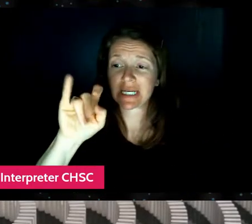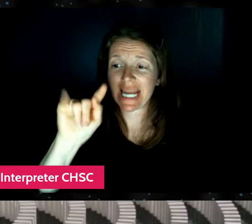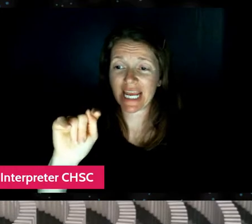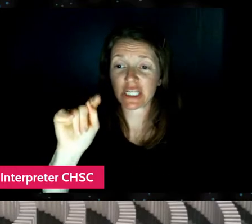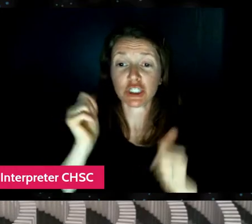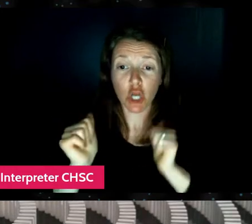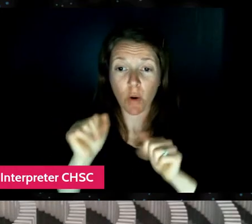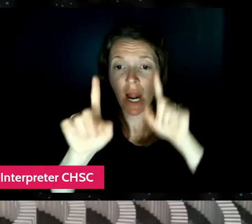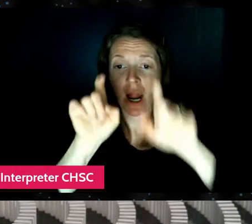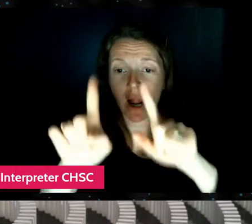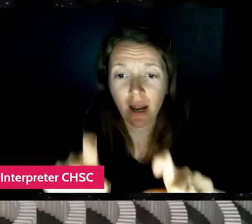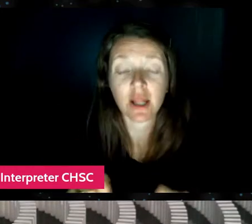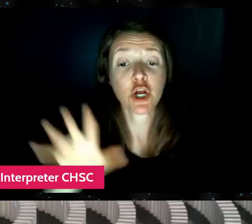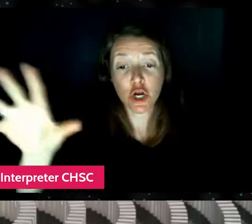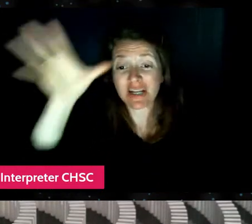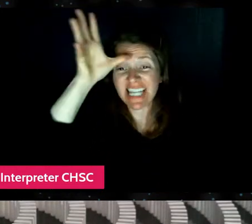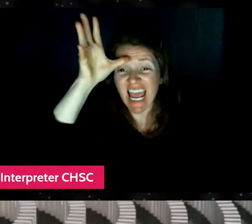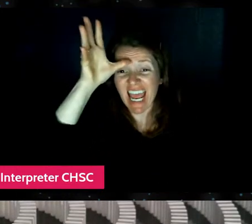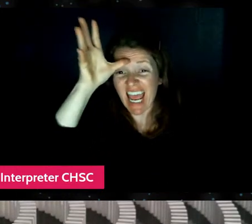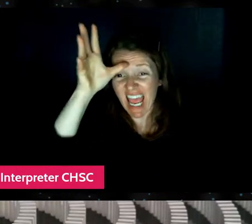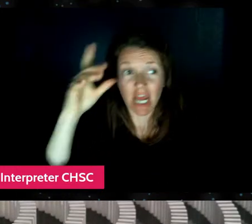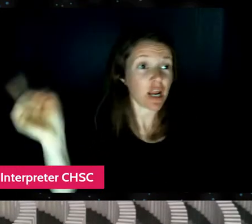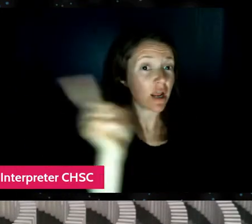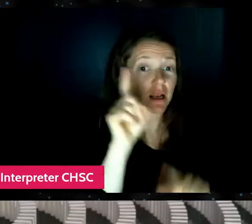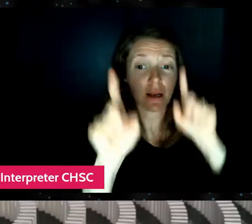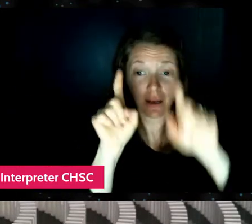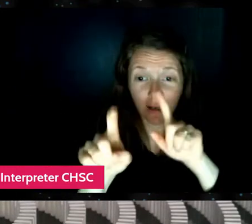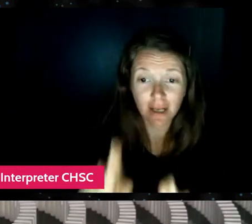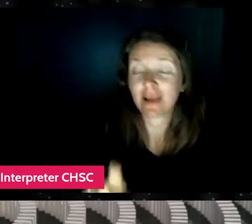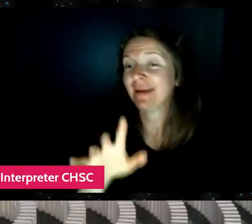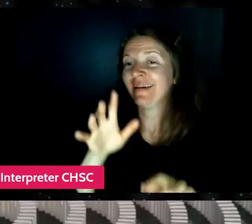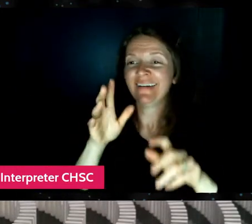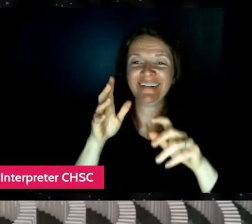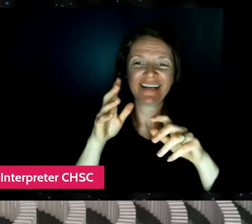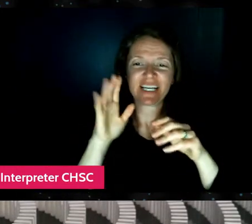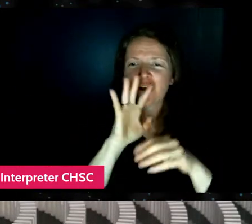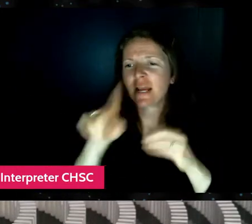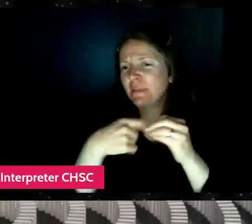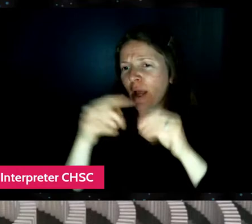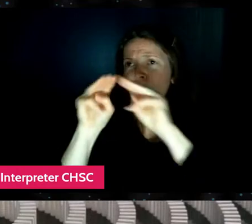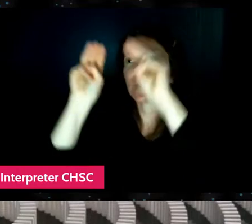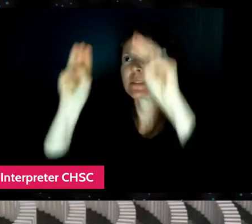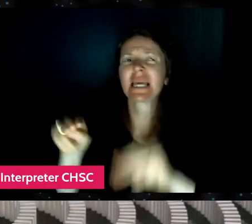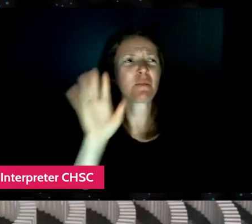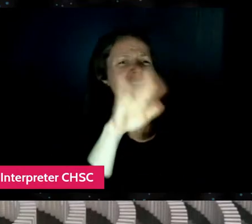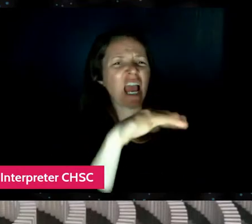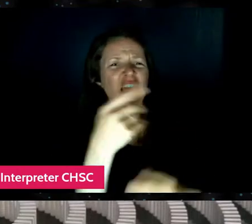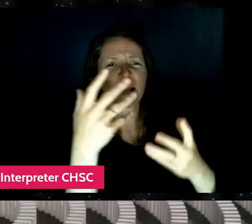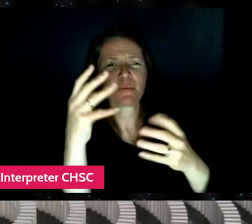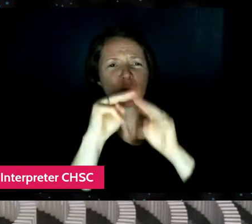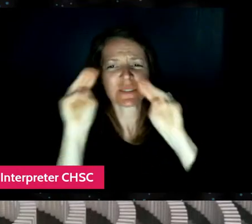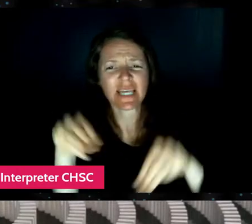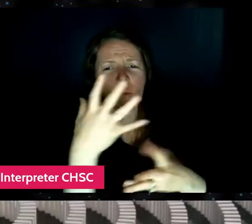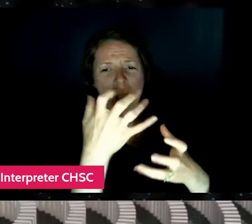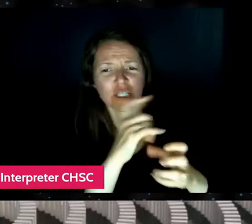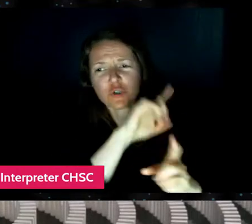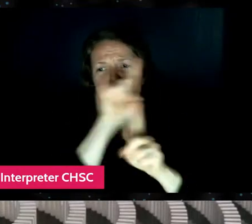Her dad is bopping in and out talking about, you know, some museum that wants her to do a domino piece.